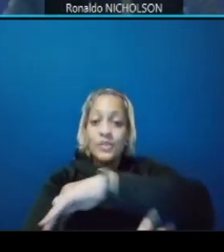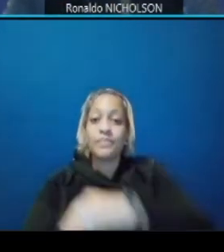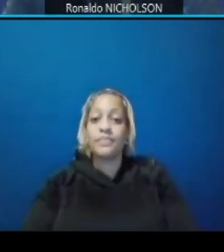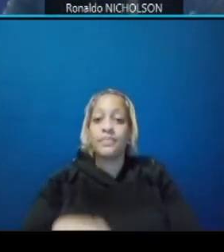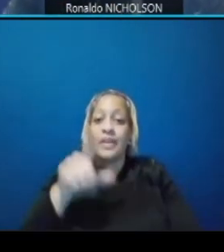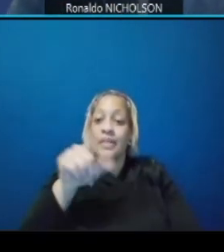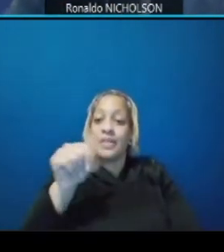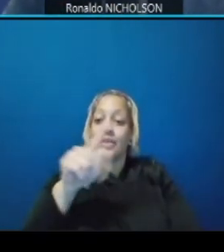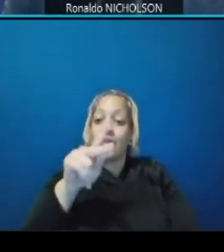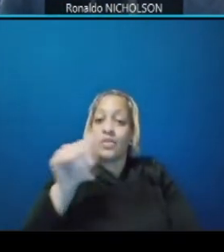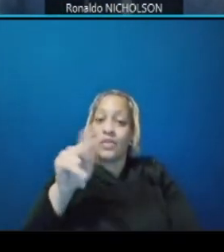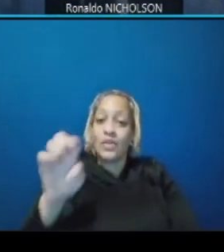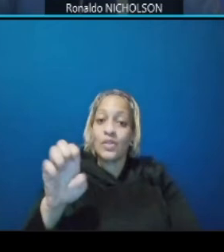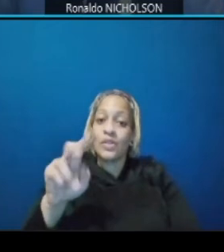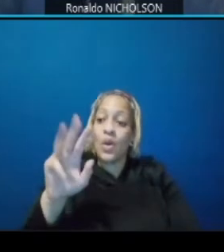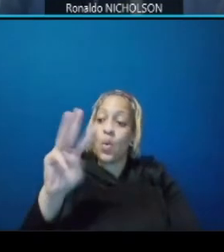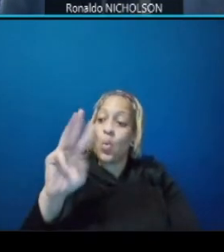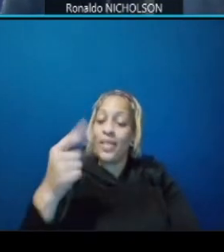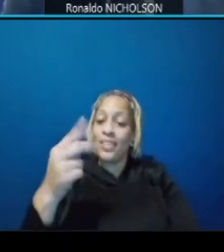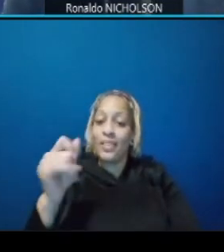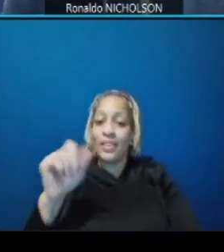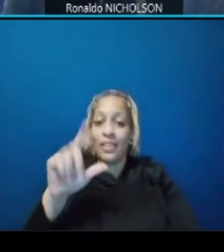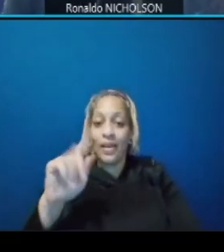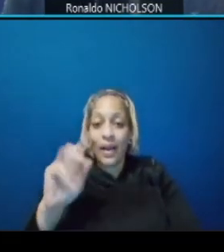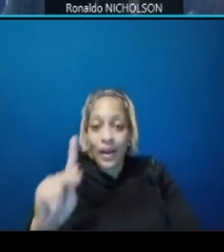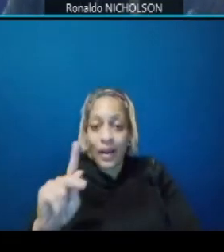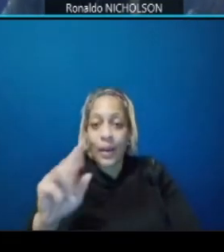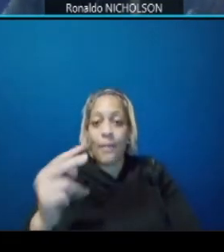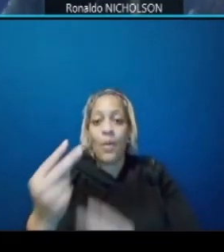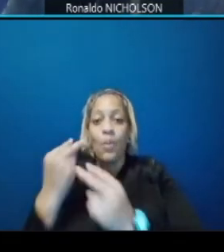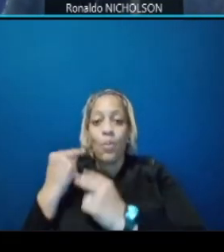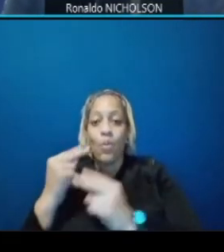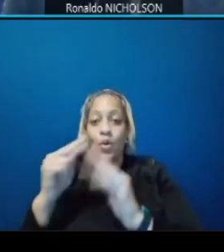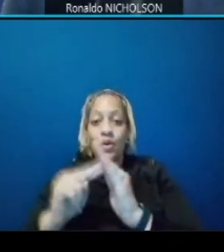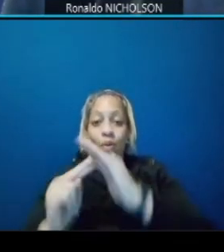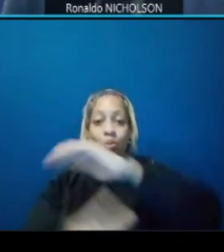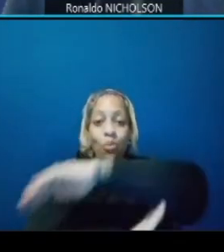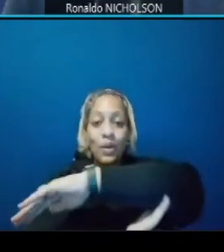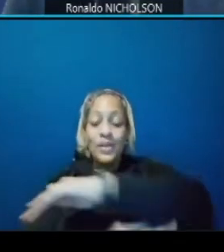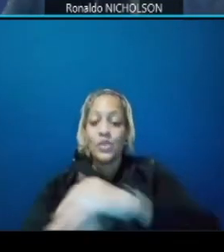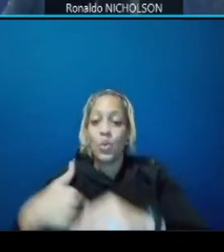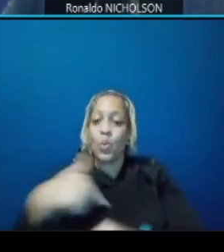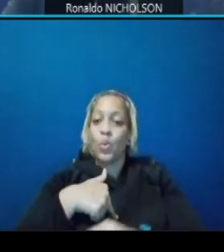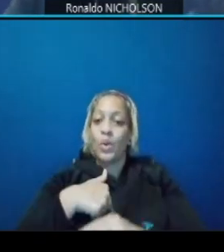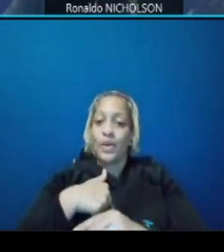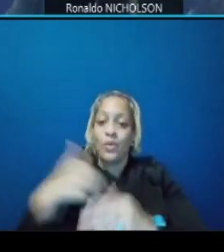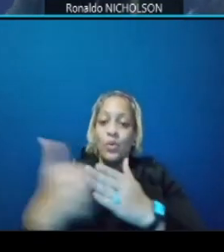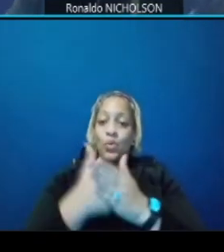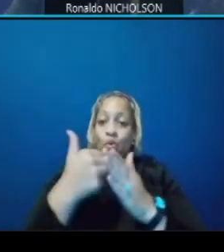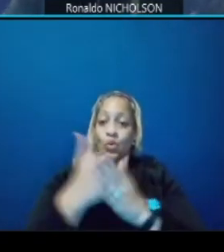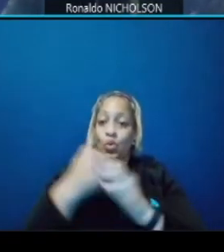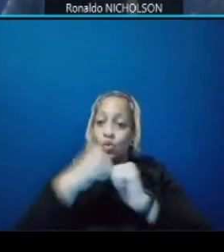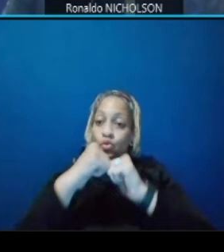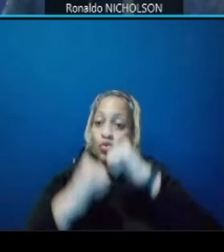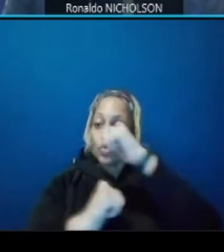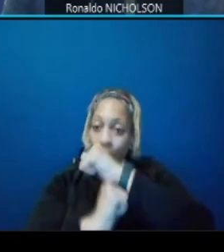be a total replacement where we will build a new structure with new with a new configuration